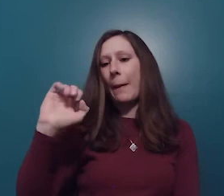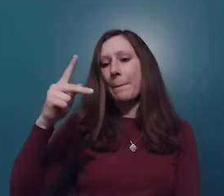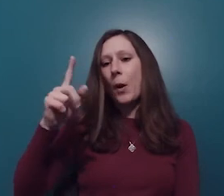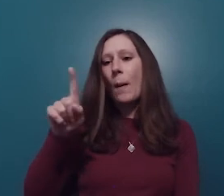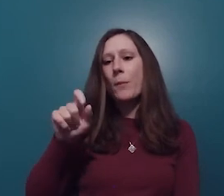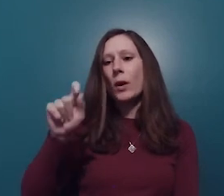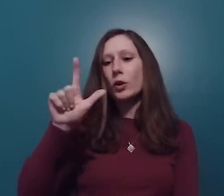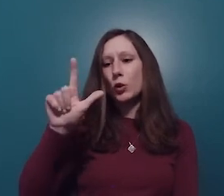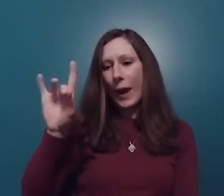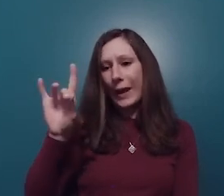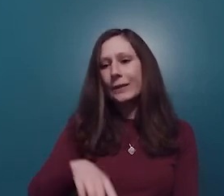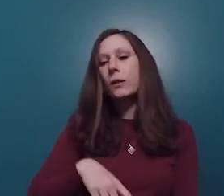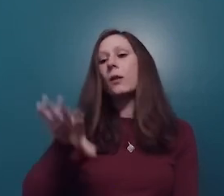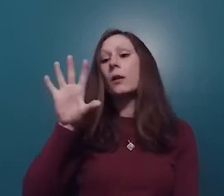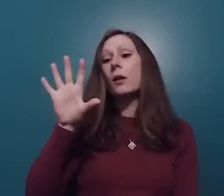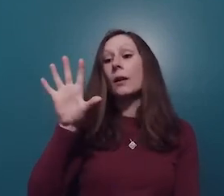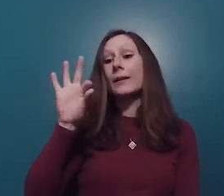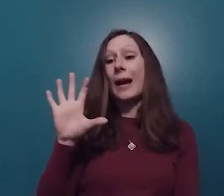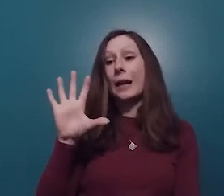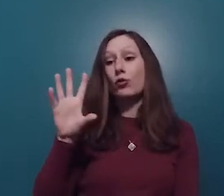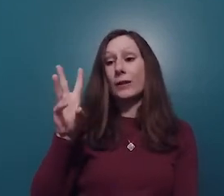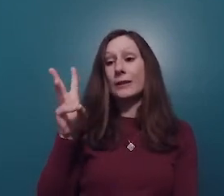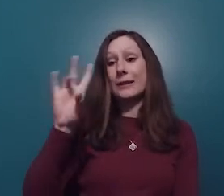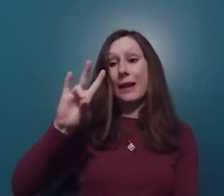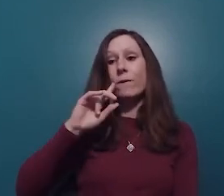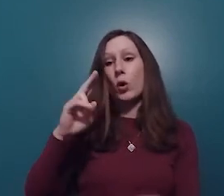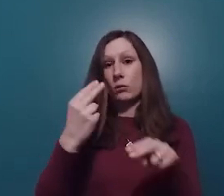$967 million for highway planning and construction.